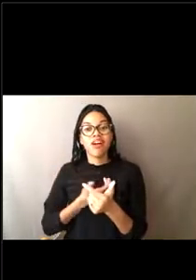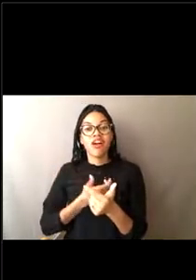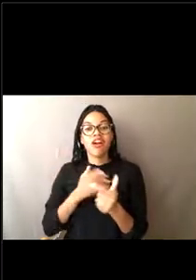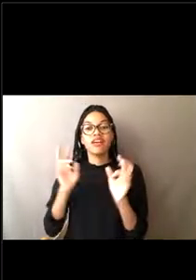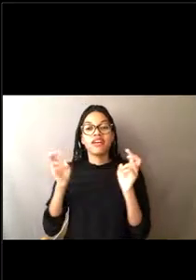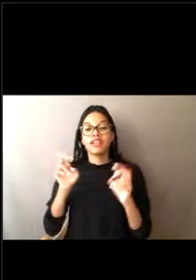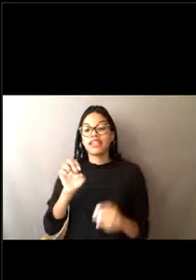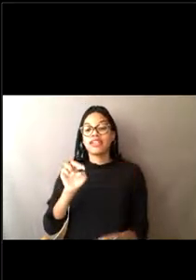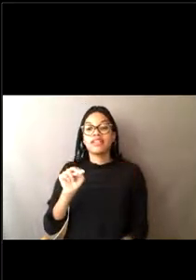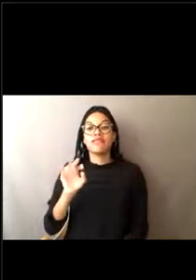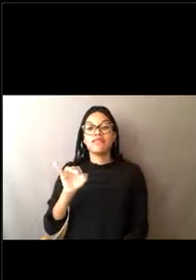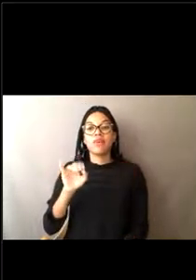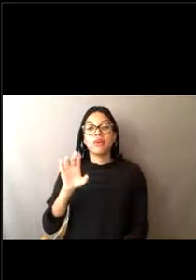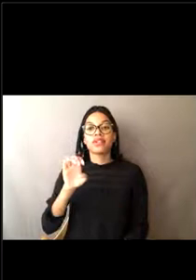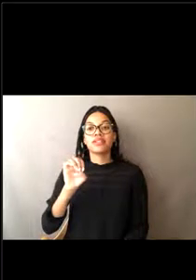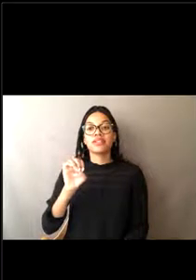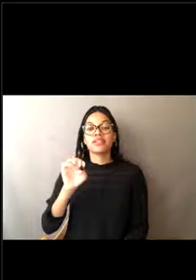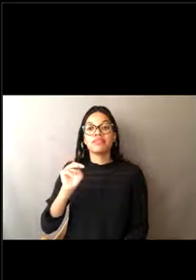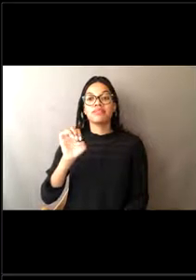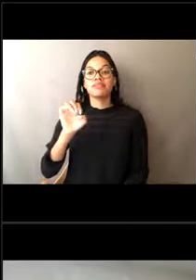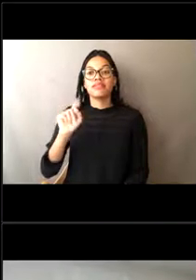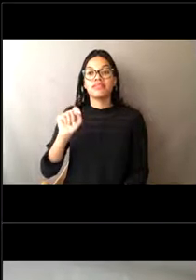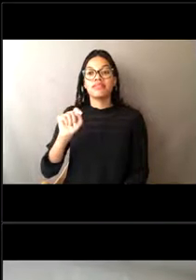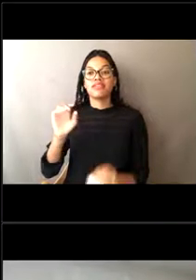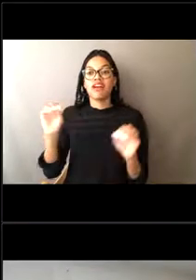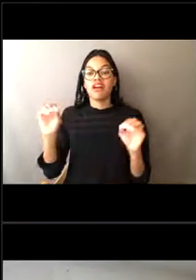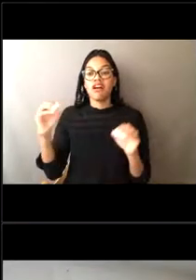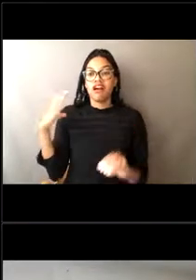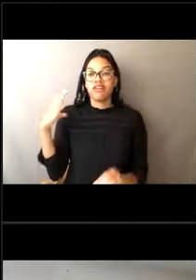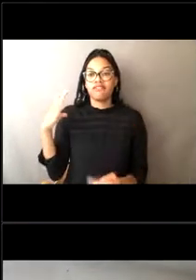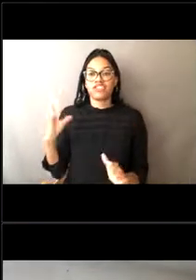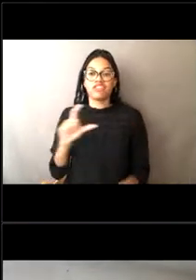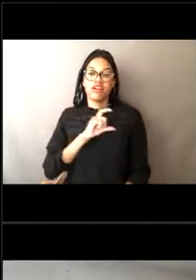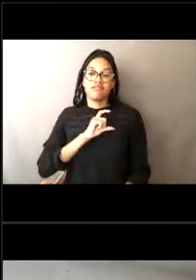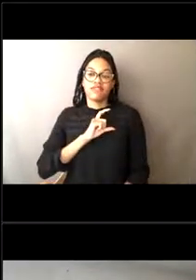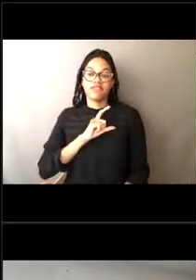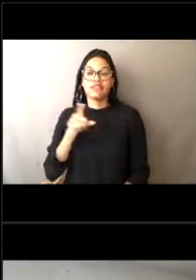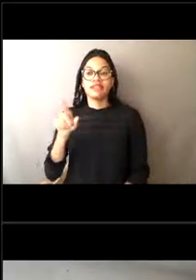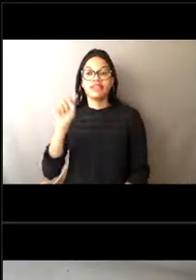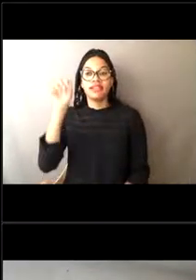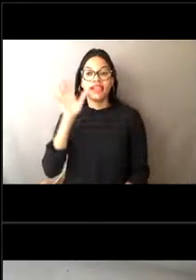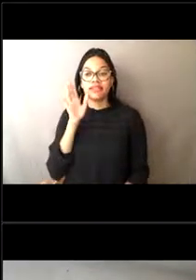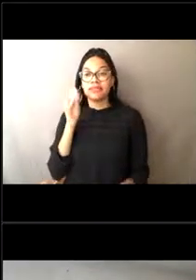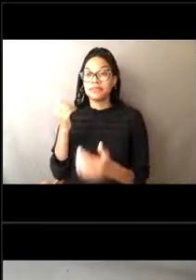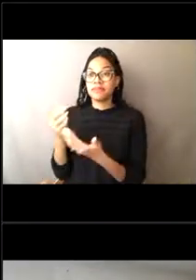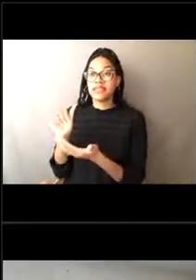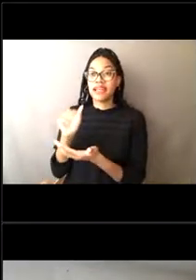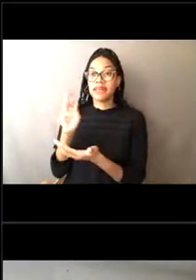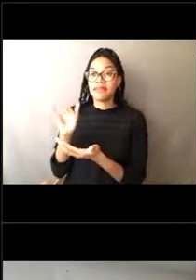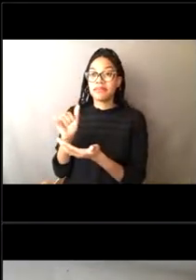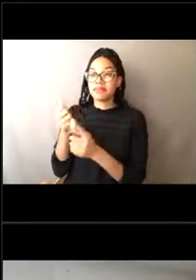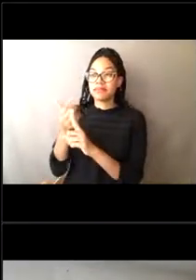in Petersburg, Alaska, Amy Anderson. Amy, can you please tell us about yourself and how you decided